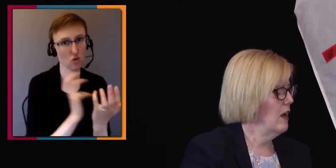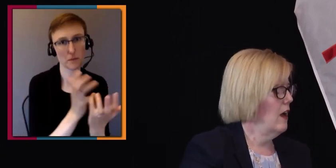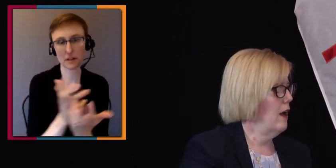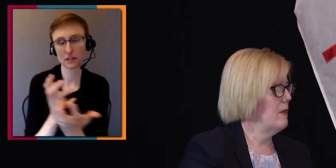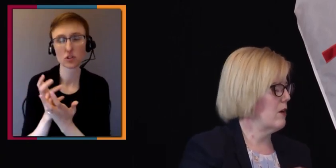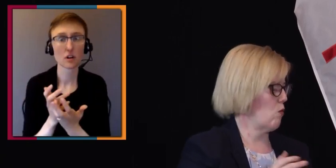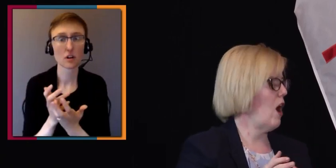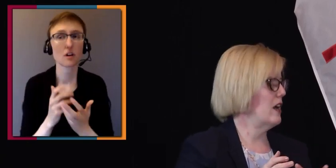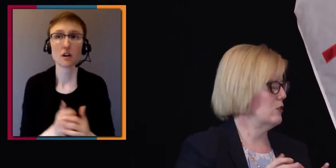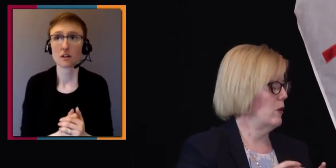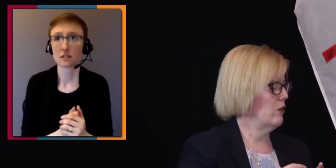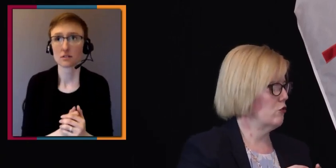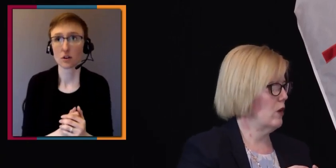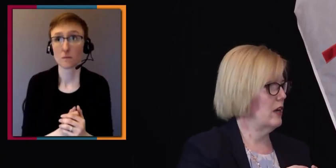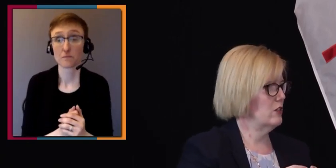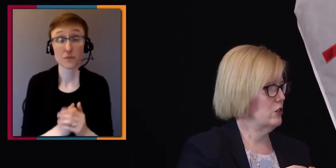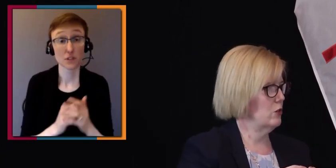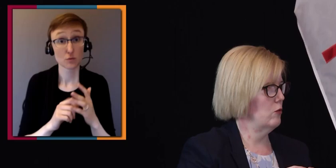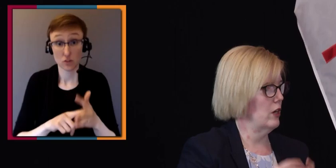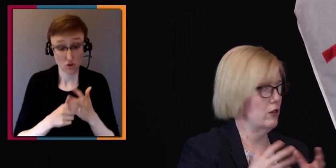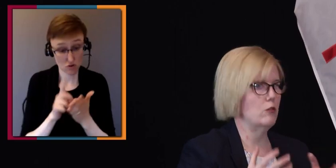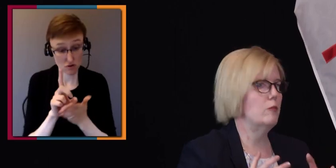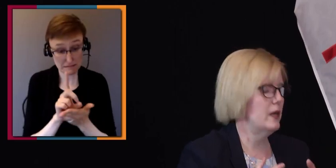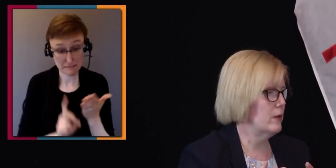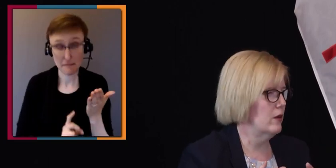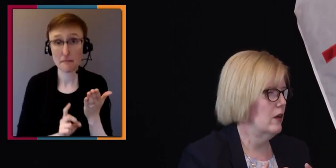that arise when you're trying to include people.